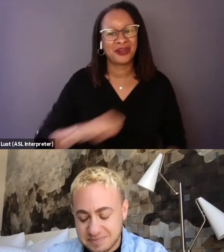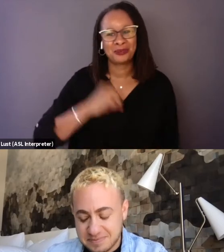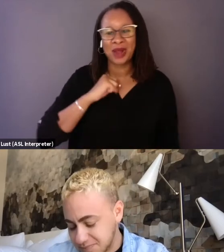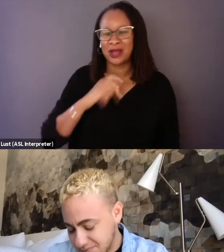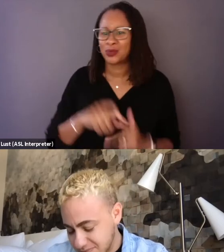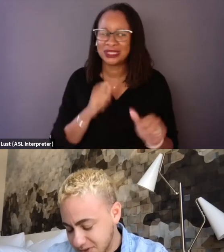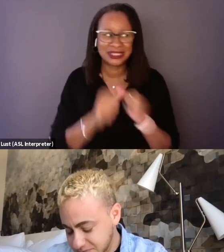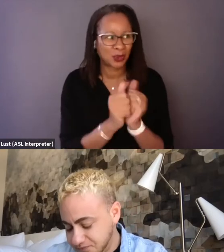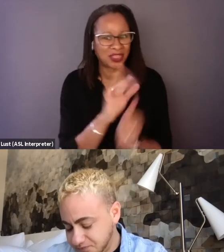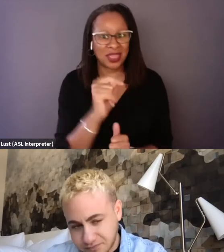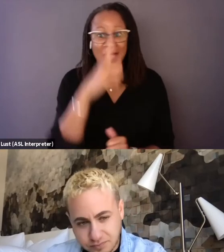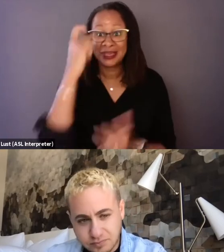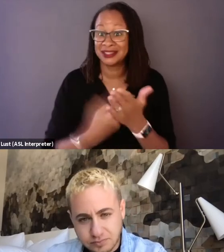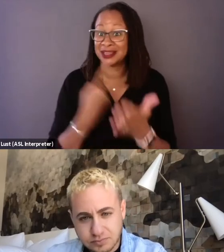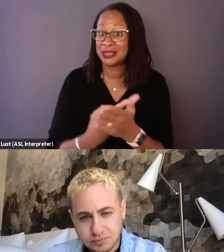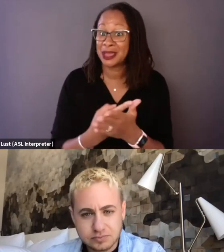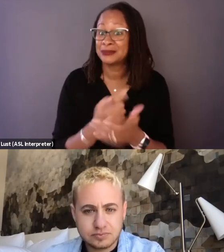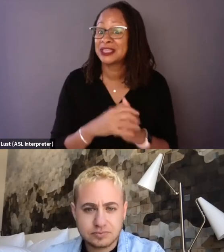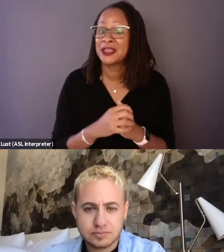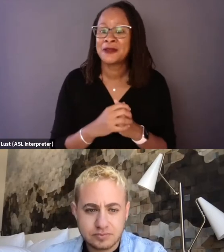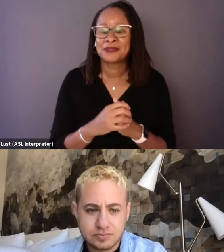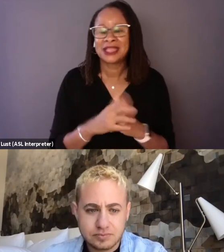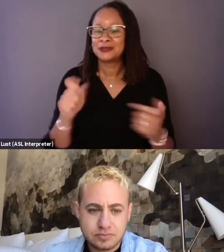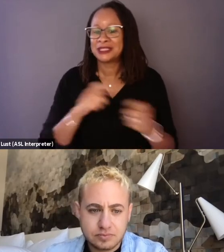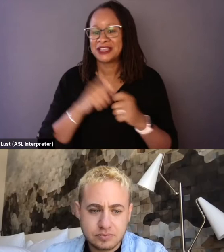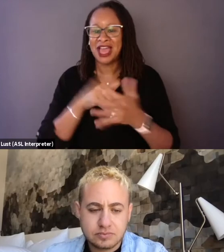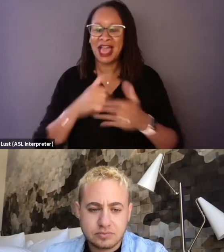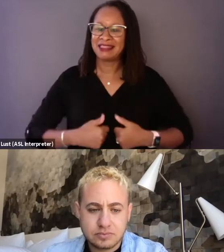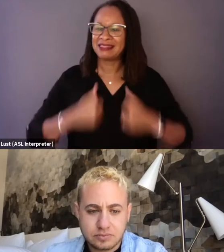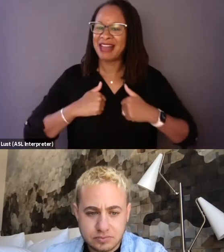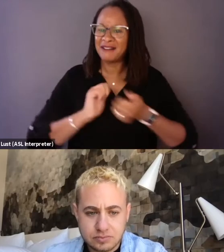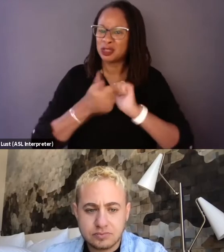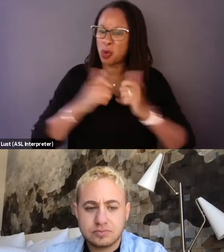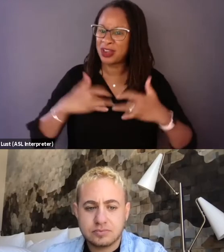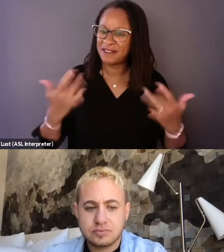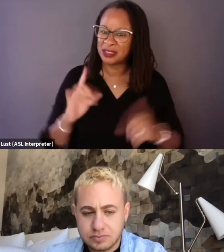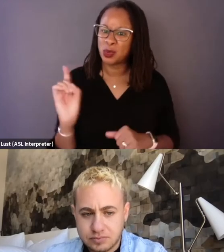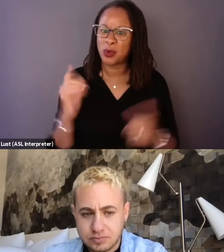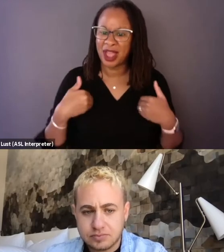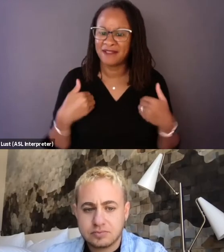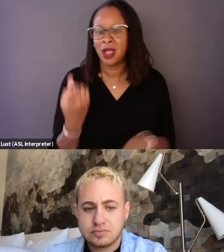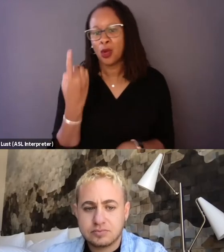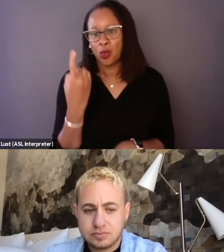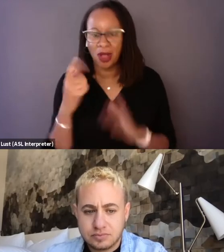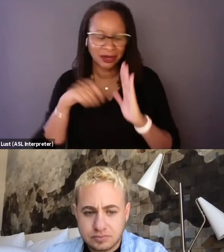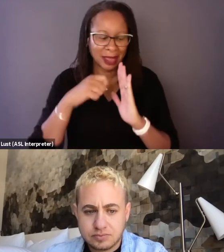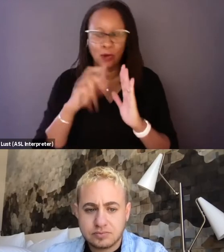because at times, particularly at like live sporting events where we have just a camera or two,